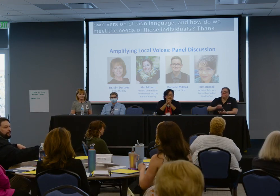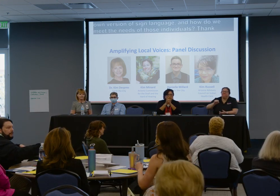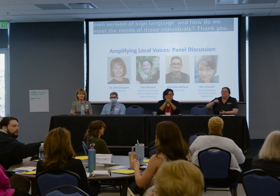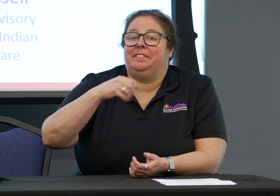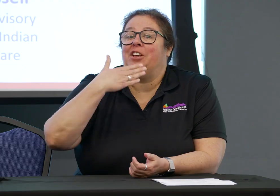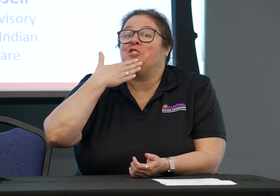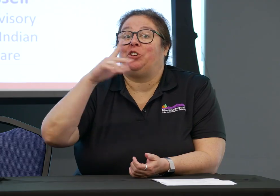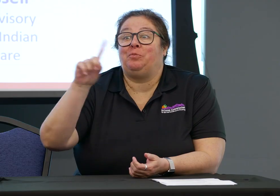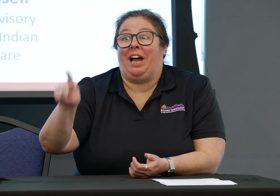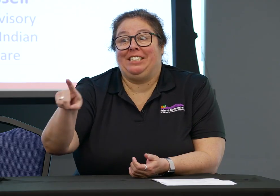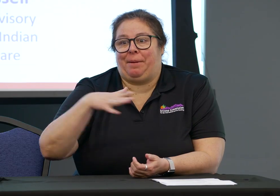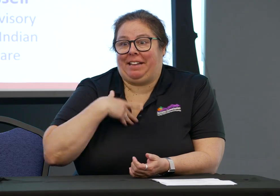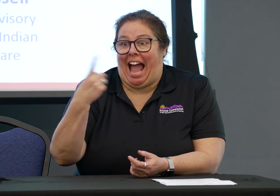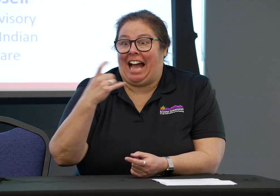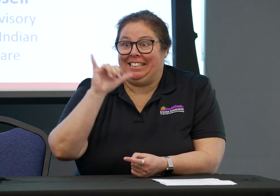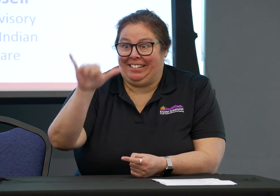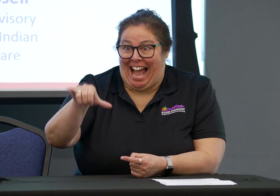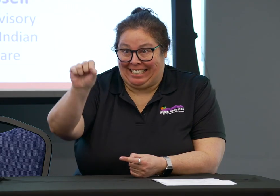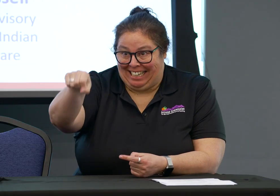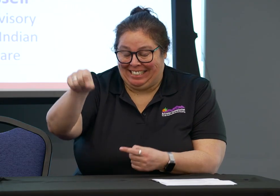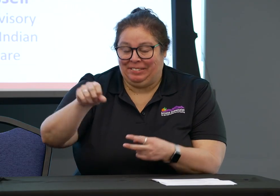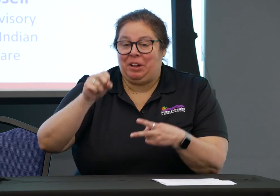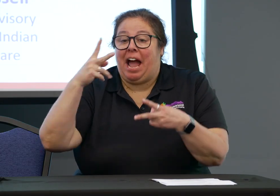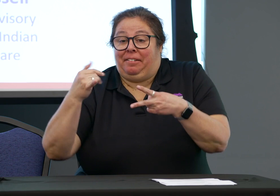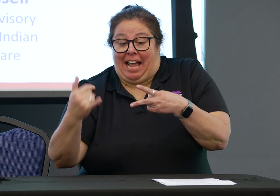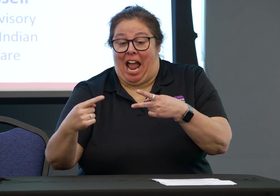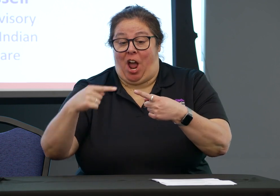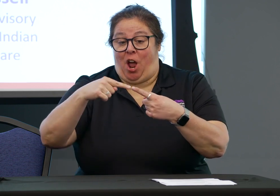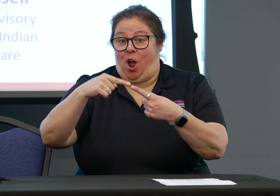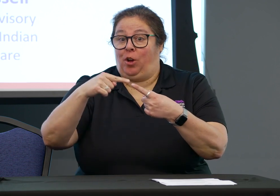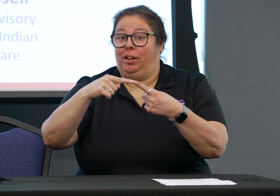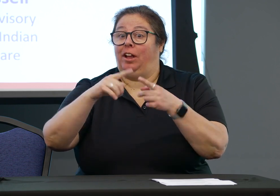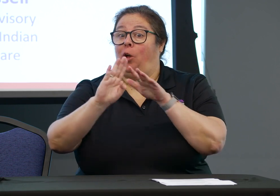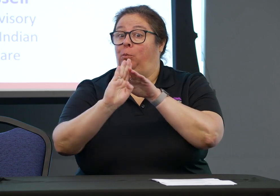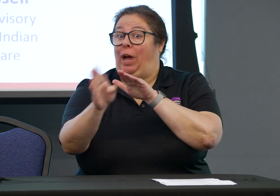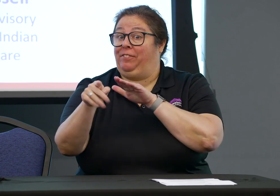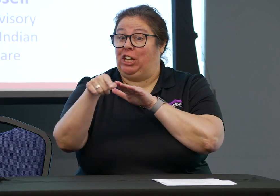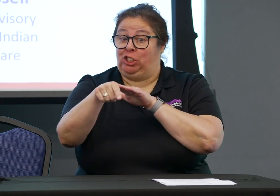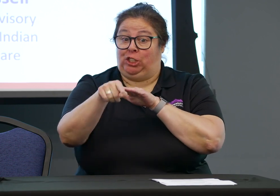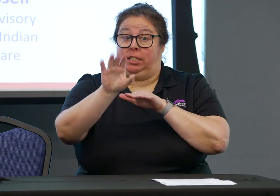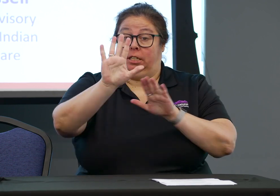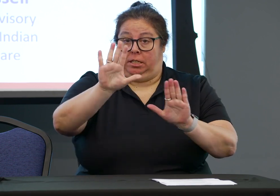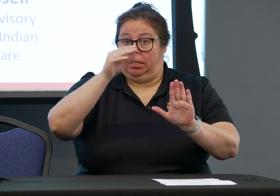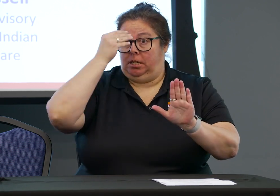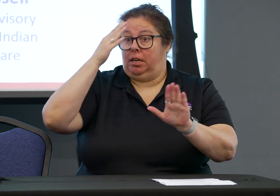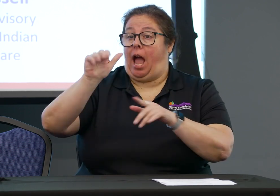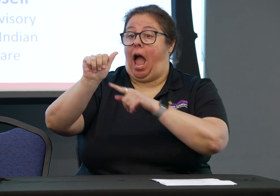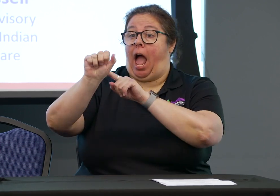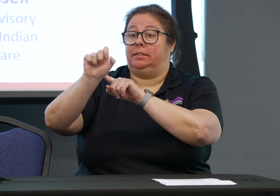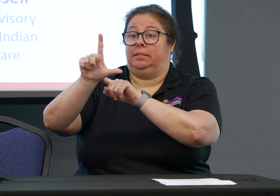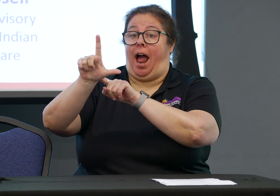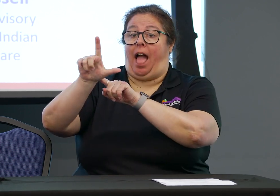Okay yeah, that's a really great question. I'm happy that you asked. So for the refugee population,